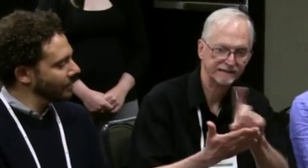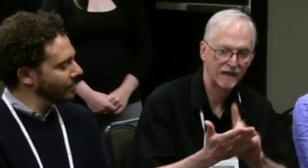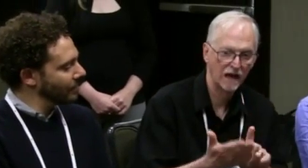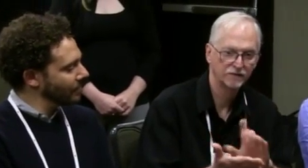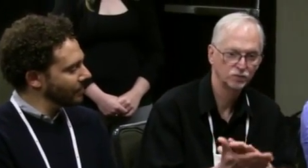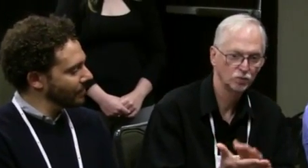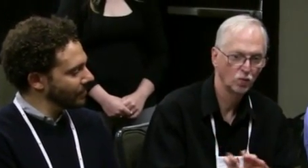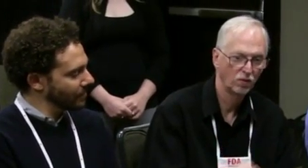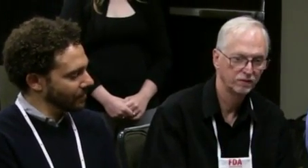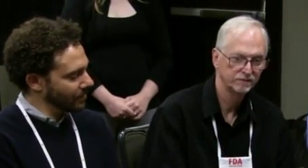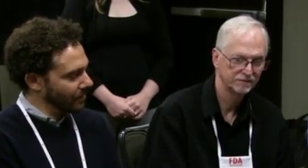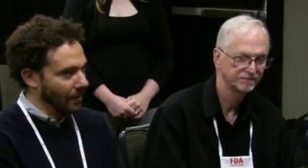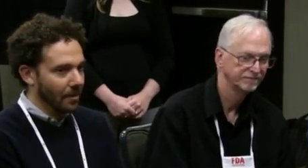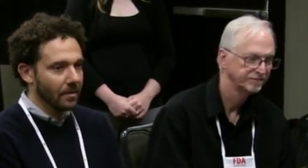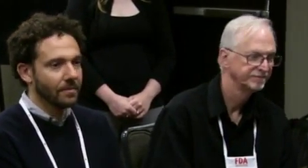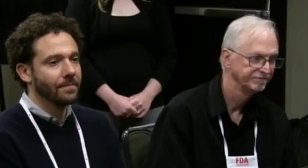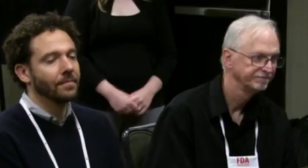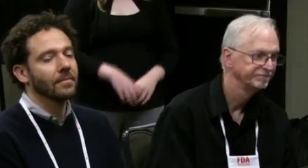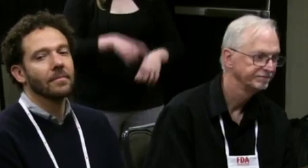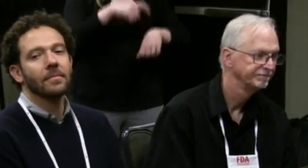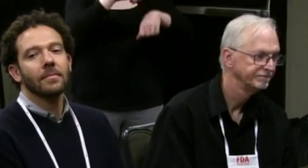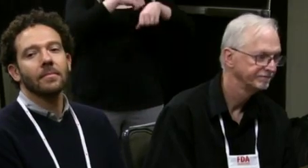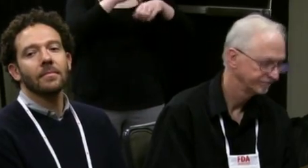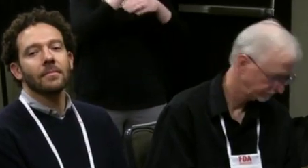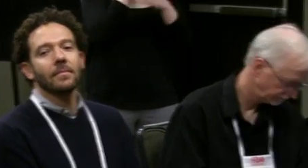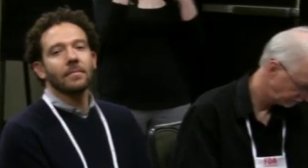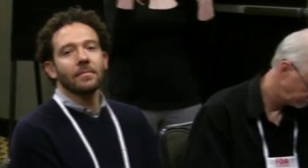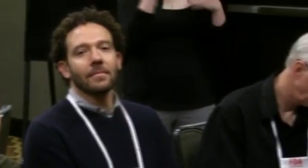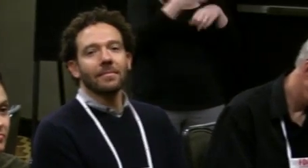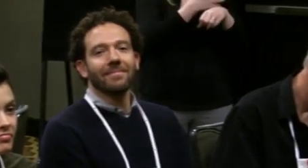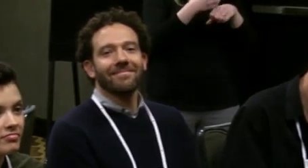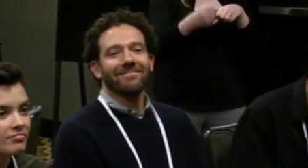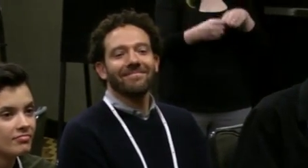(man) Thank you, we're out of time. (translator) That's the kind of thing we talk about in design school.